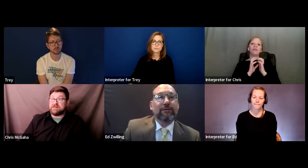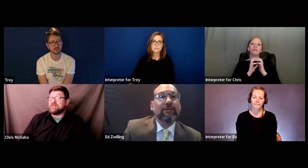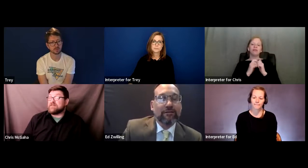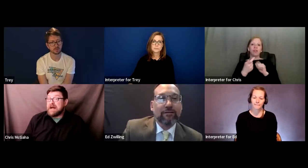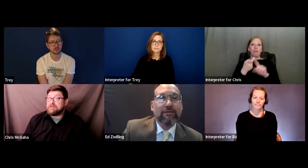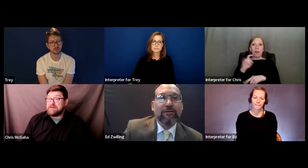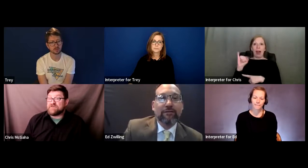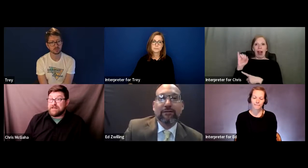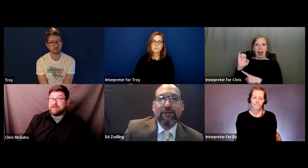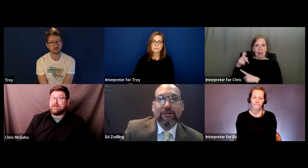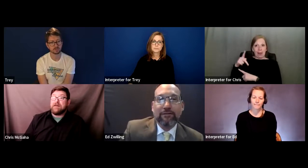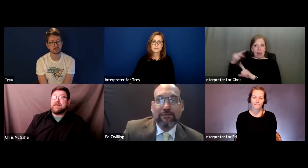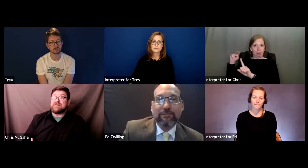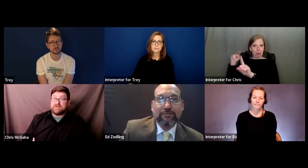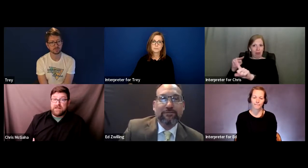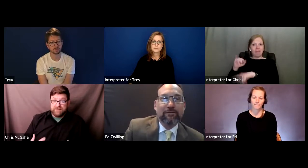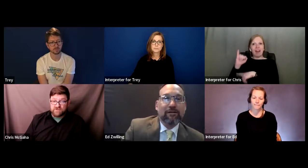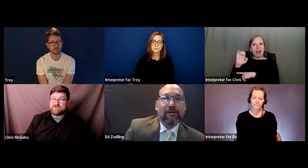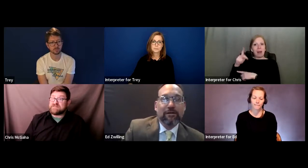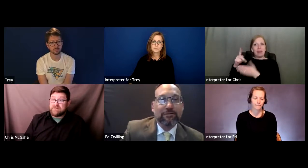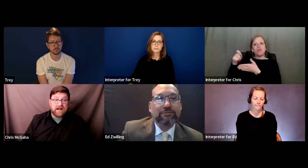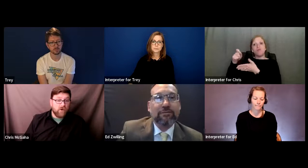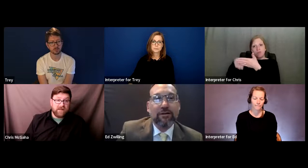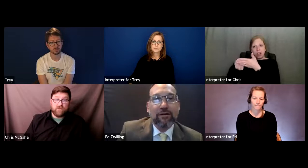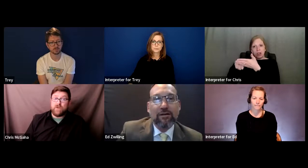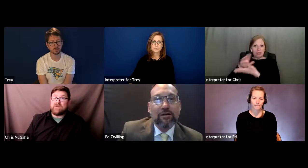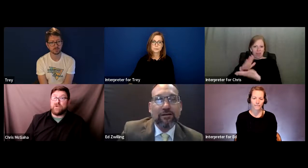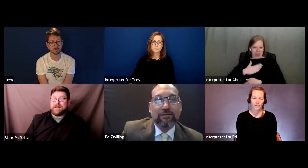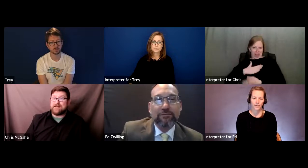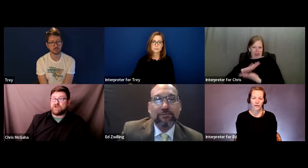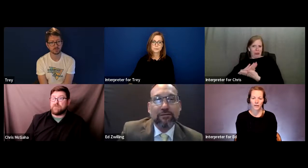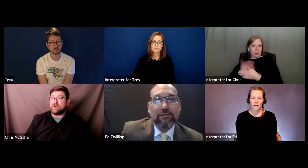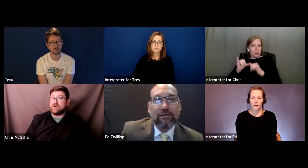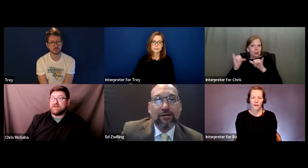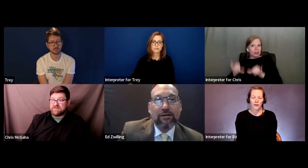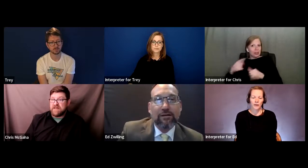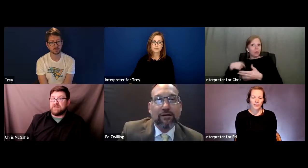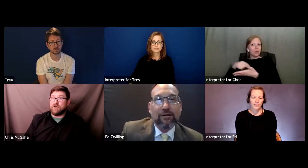If an IEP is written, in the school system that I work in, we write interpreter is available